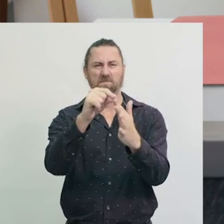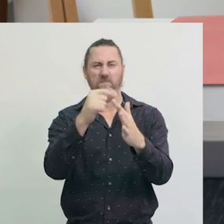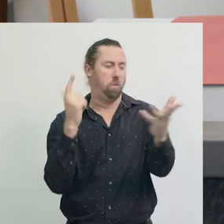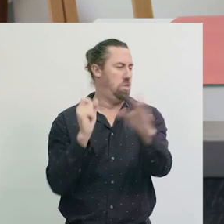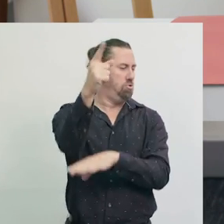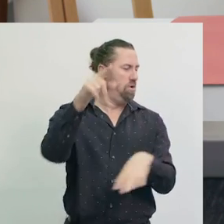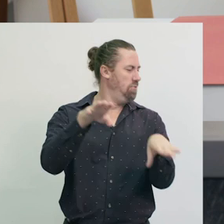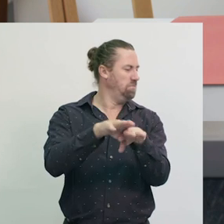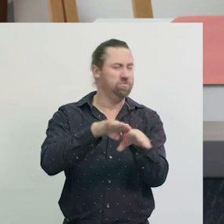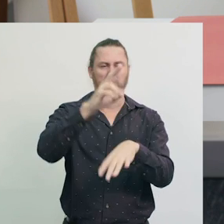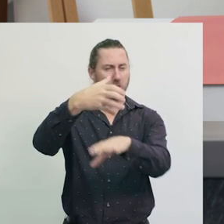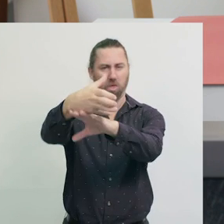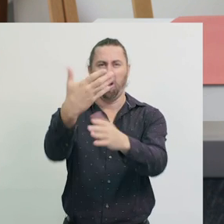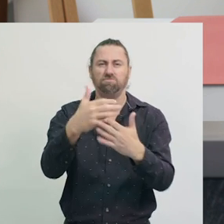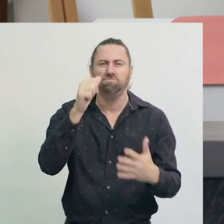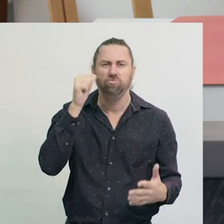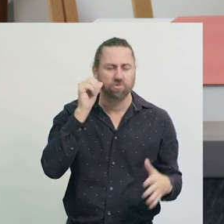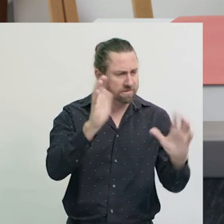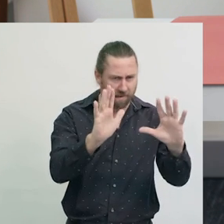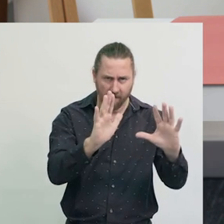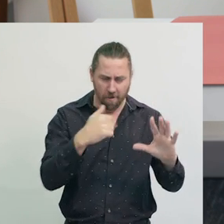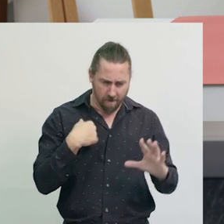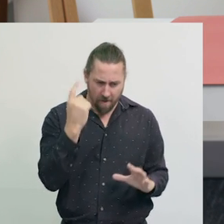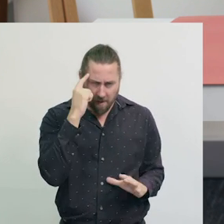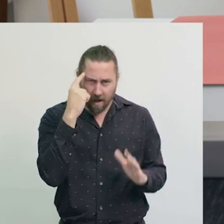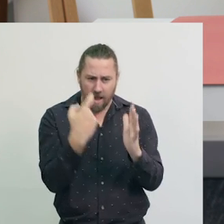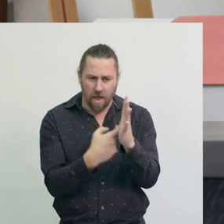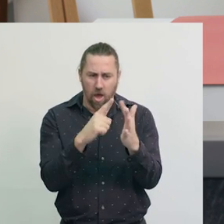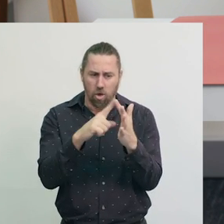Collecting used materials to make new things is called recycling.